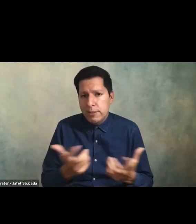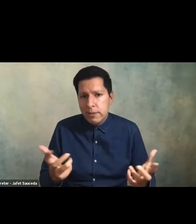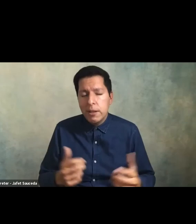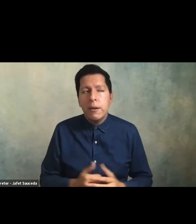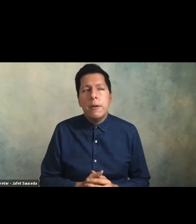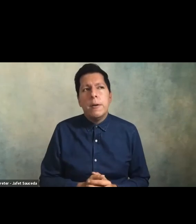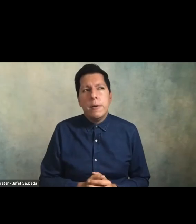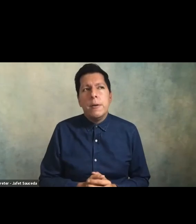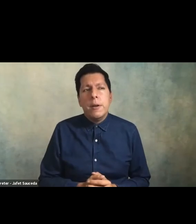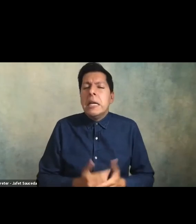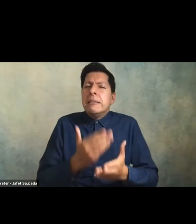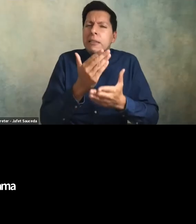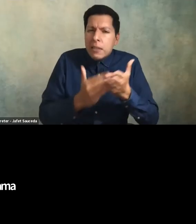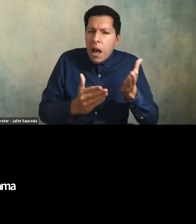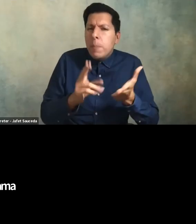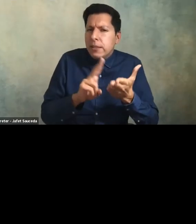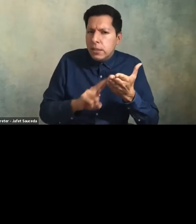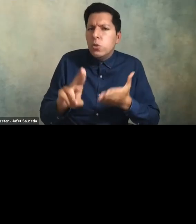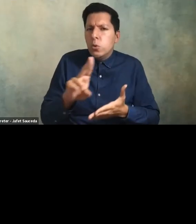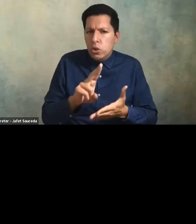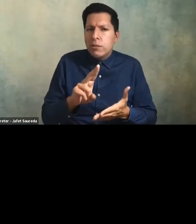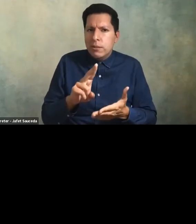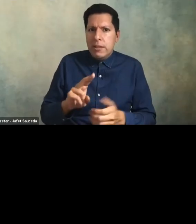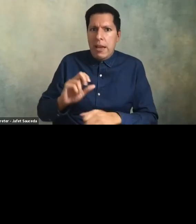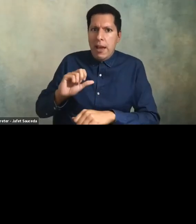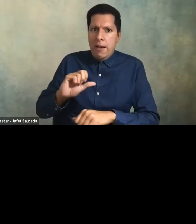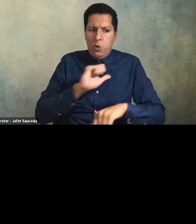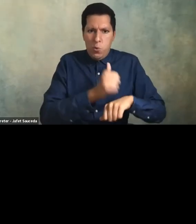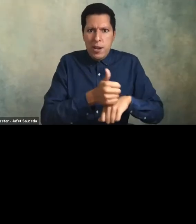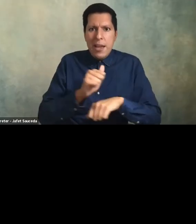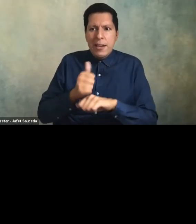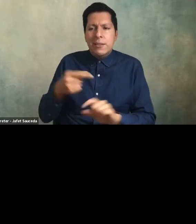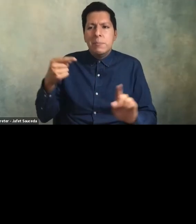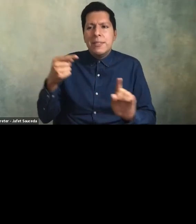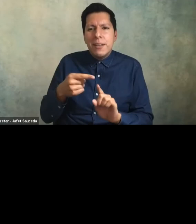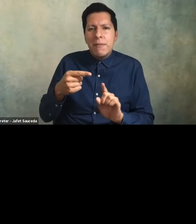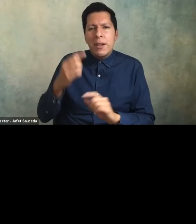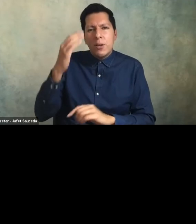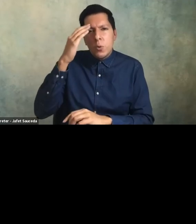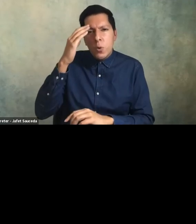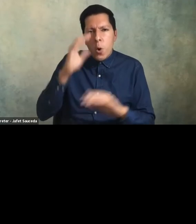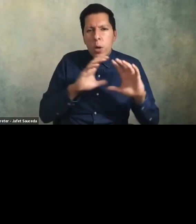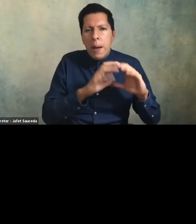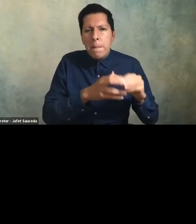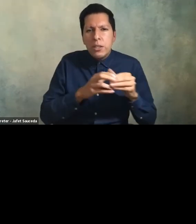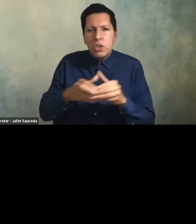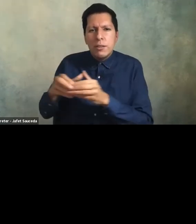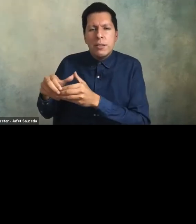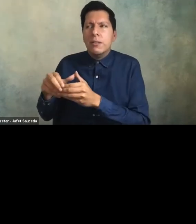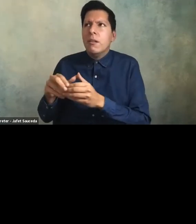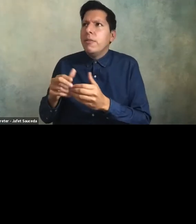some institutions that have created commissions um to you know understand for example um